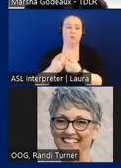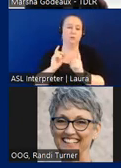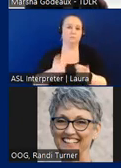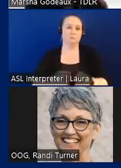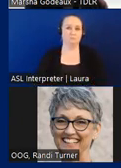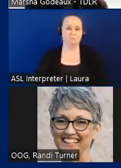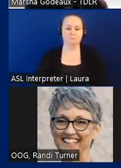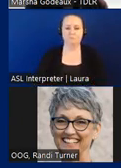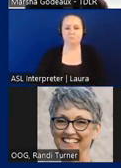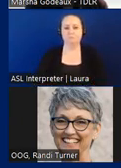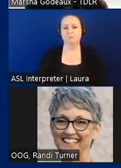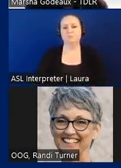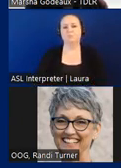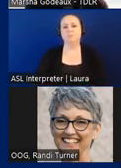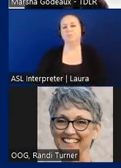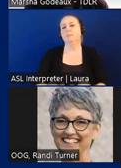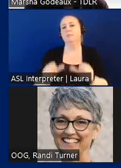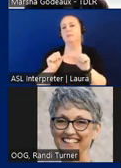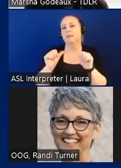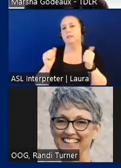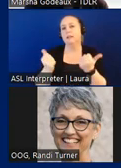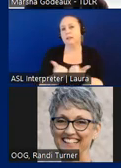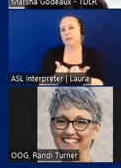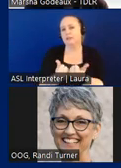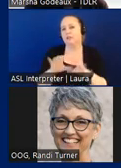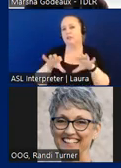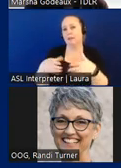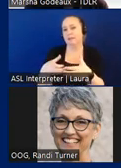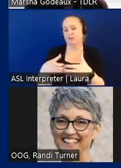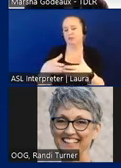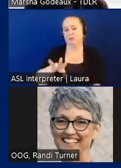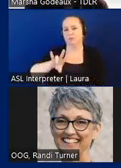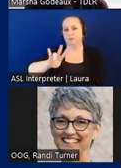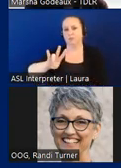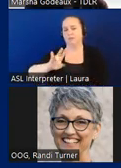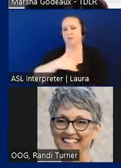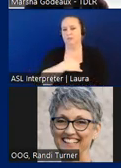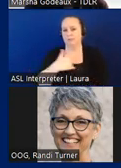we have an agency commission and it's a group of seven members that have been appointed by